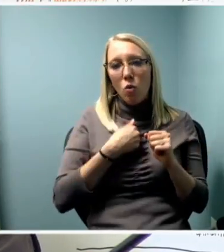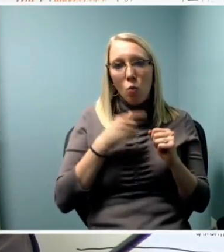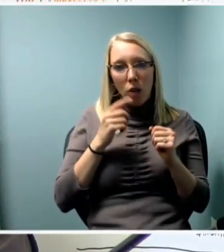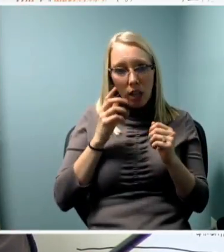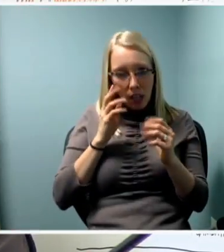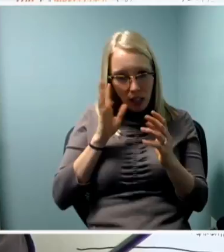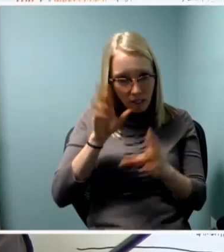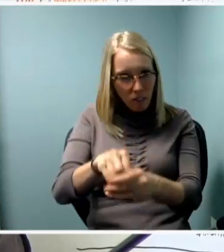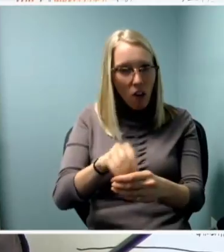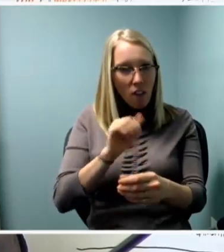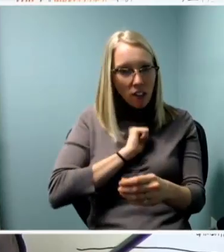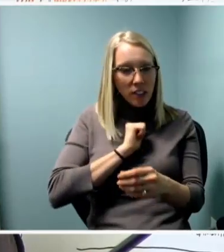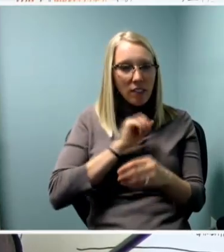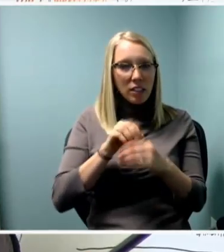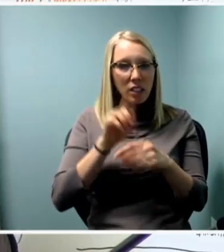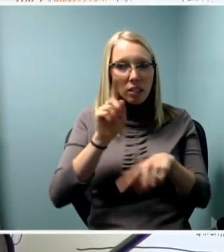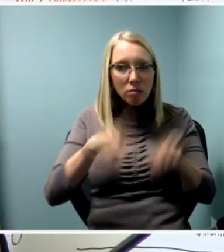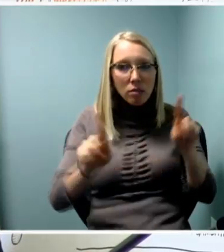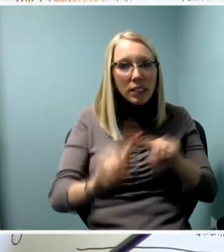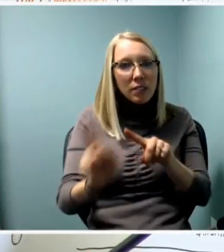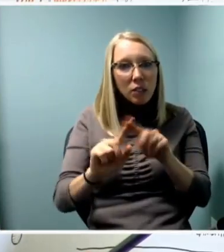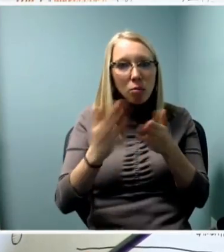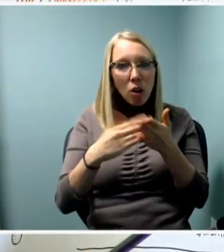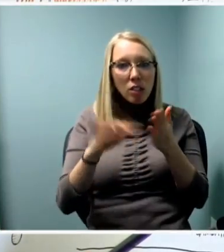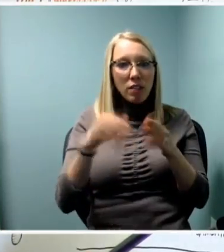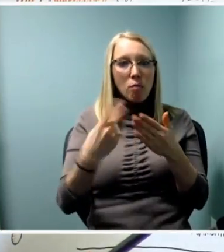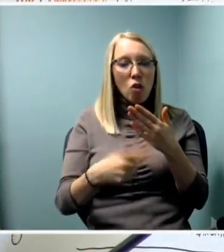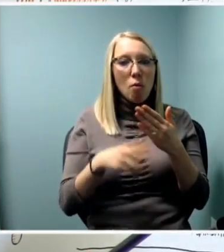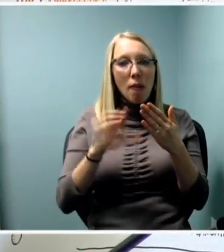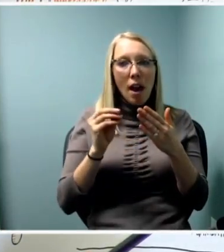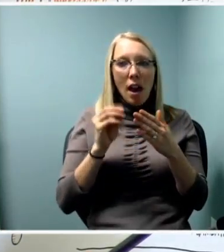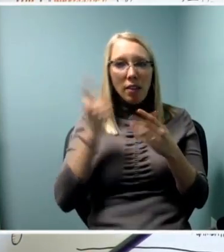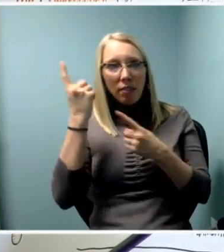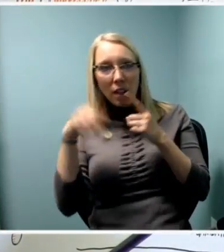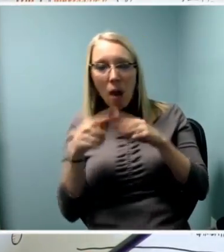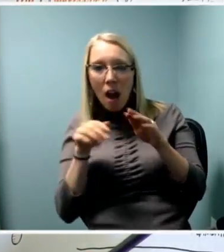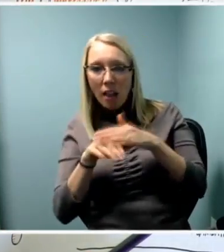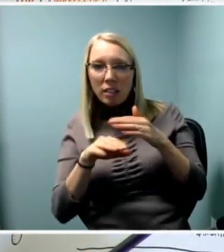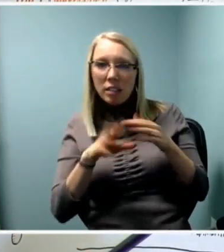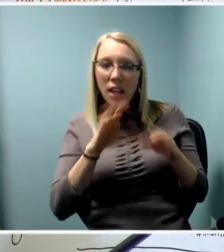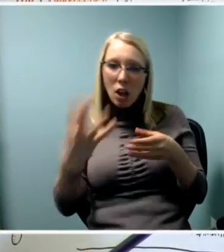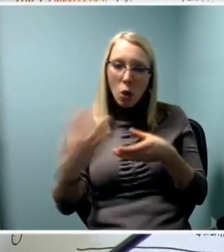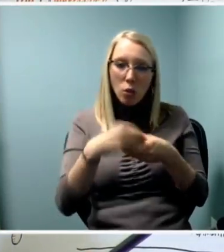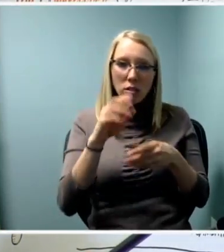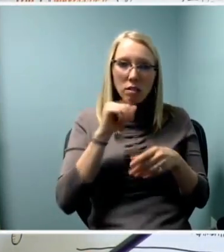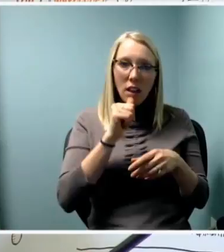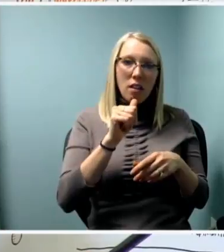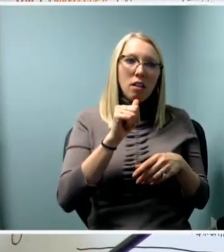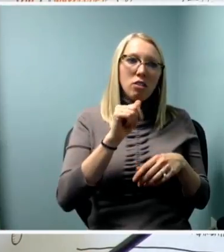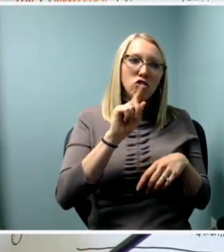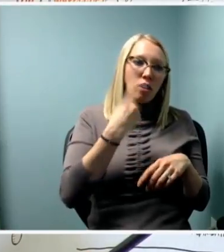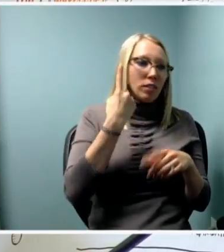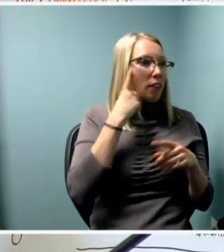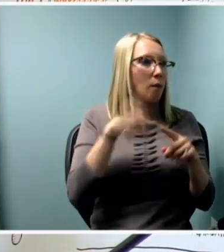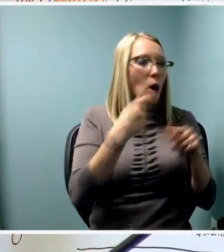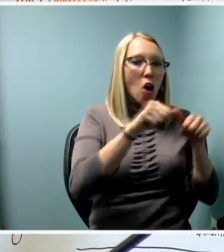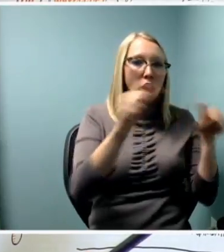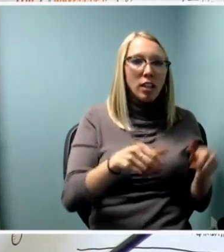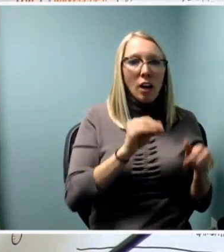and think about access and inclusion beyond just architectural regulations but to really infiltrate everything.